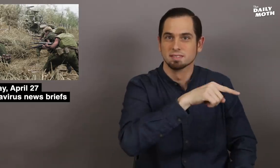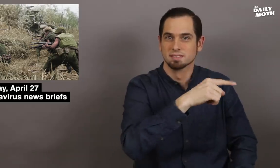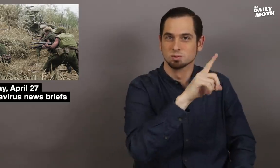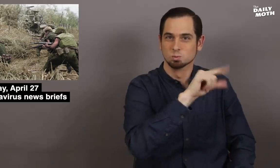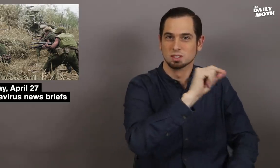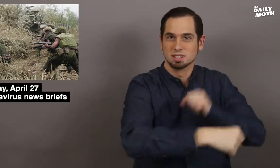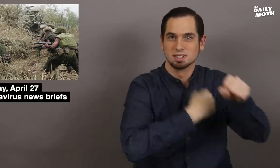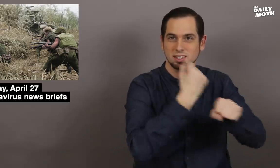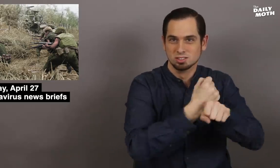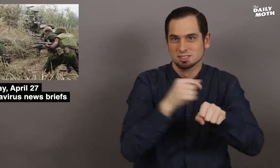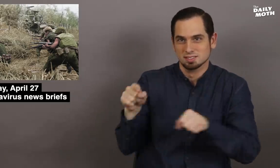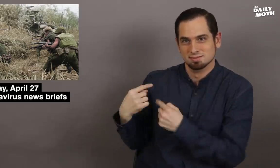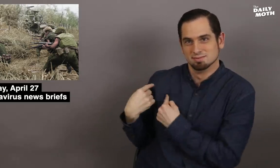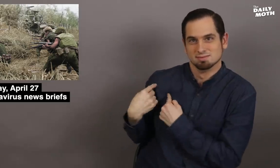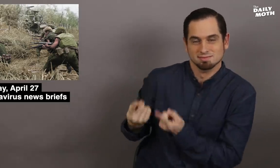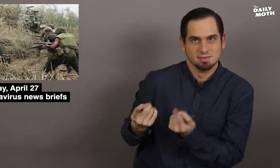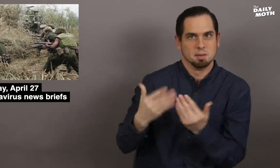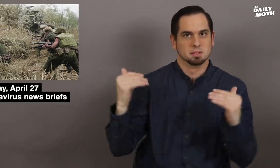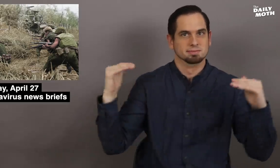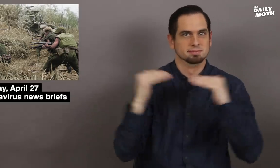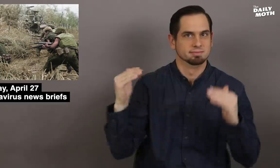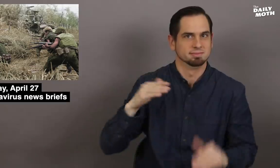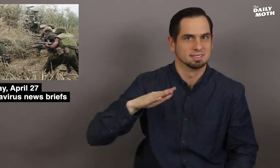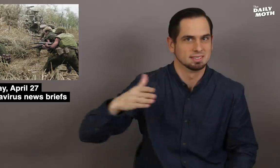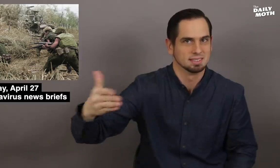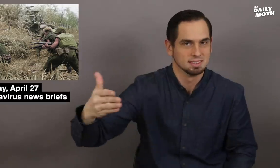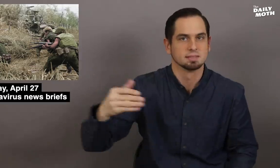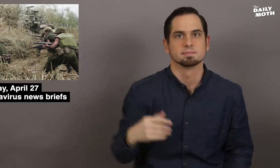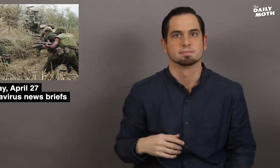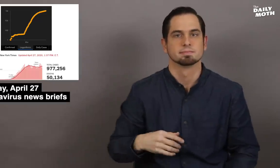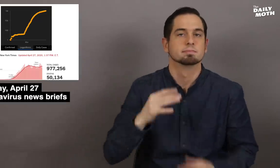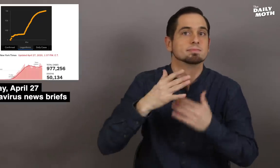That was in a 20-year span compared to the short time we've had with coronavirus.